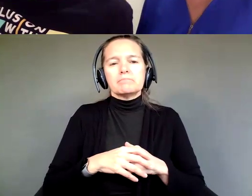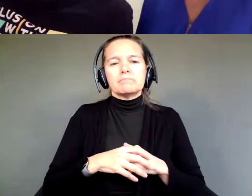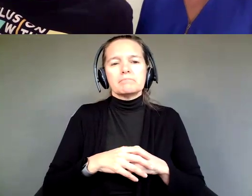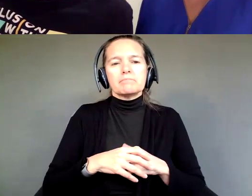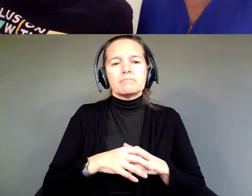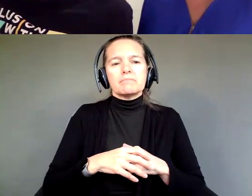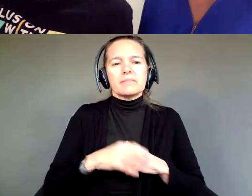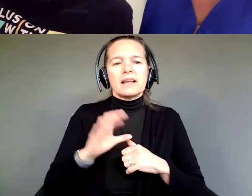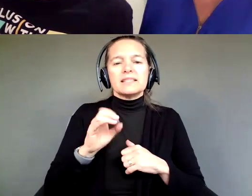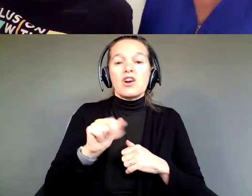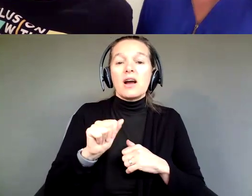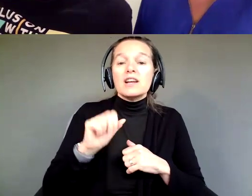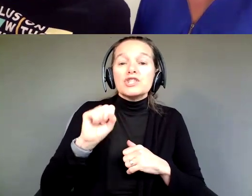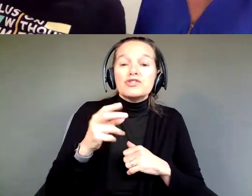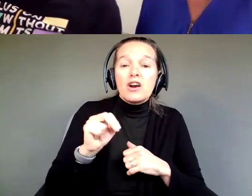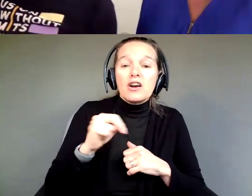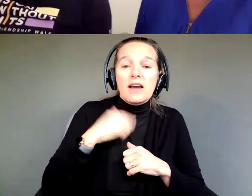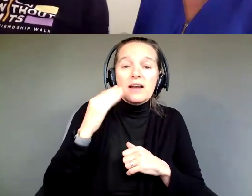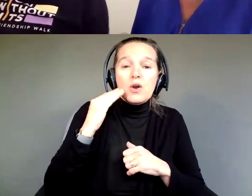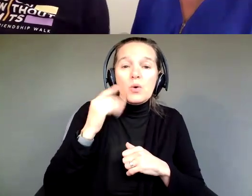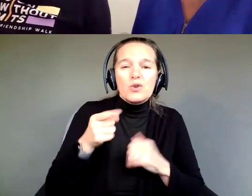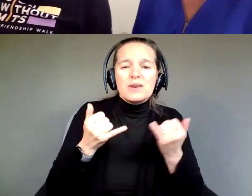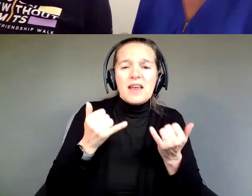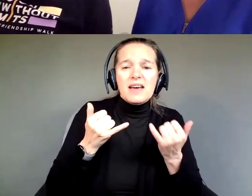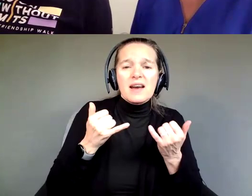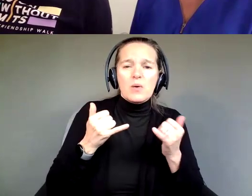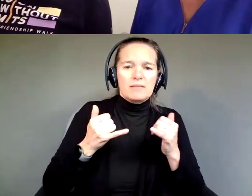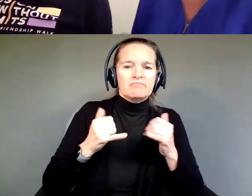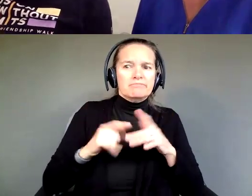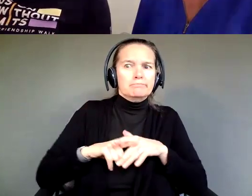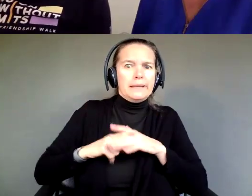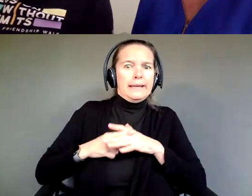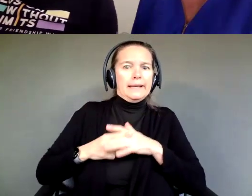Shawn, I know that you are in the beginning parts of your business. Yes, ma'am.